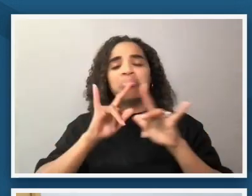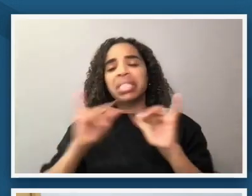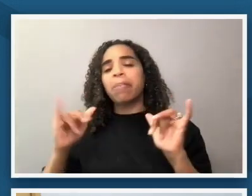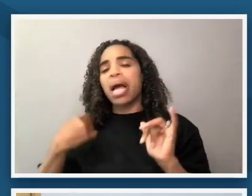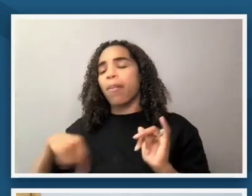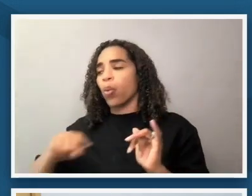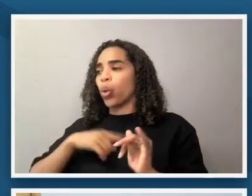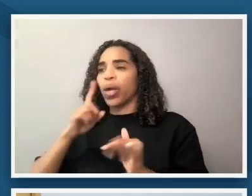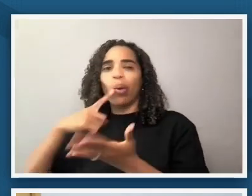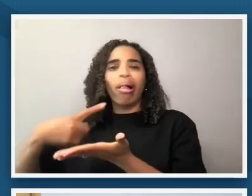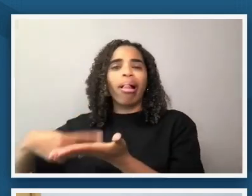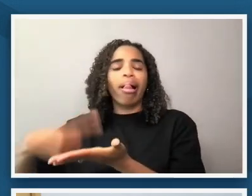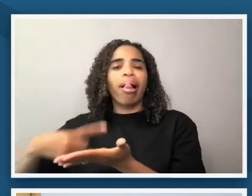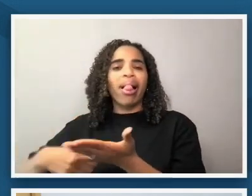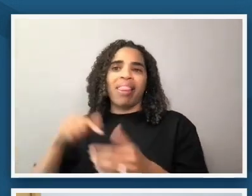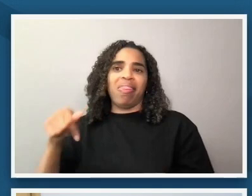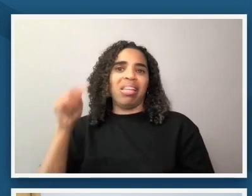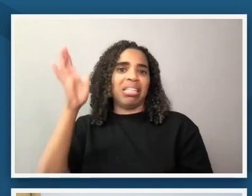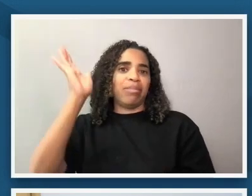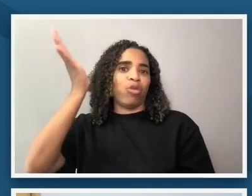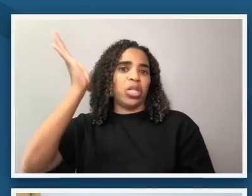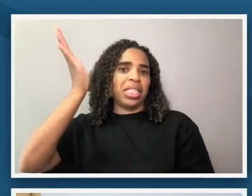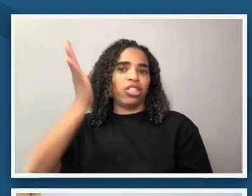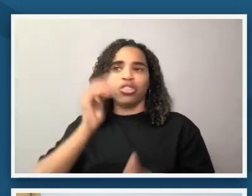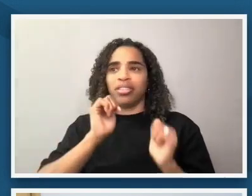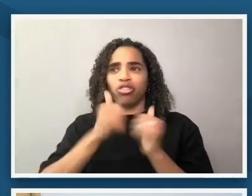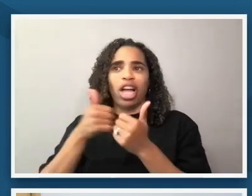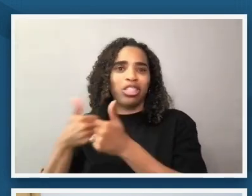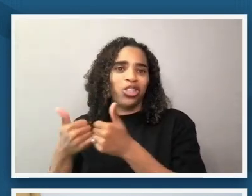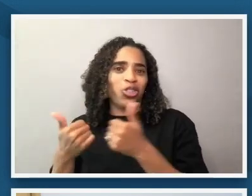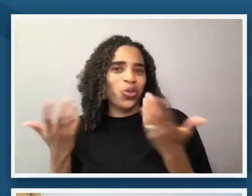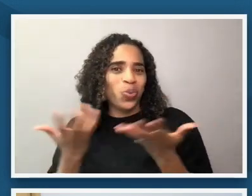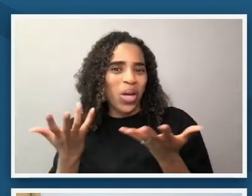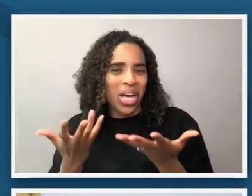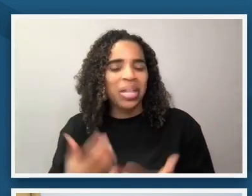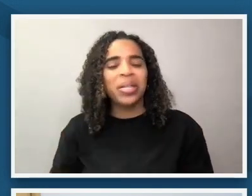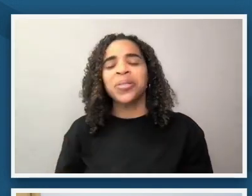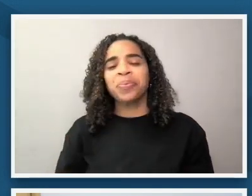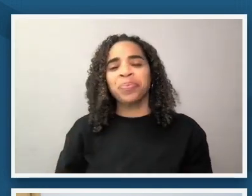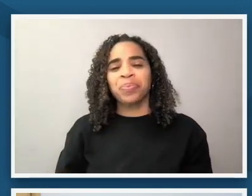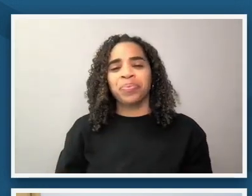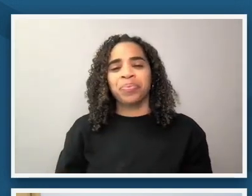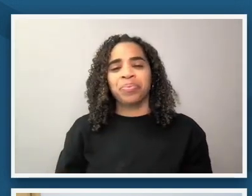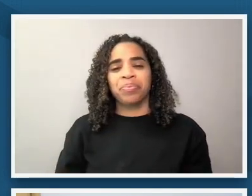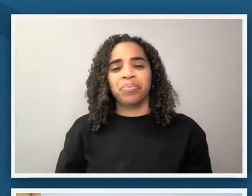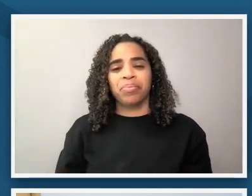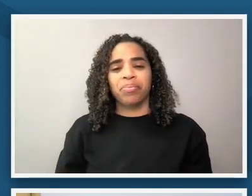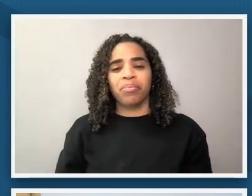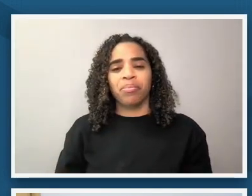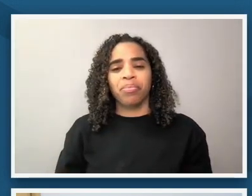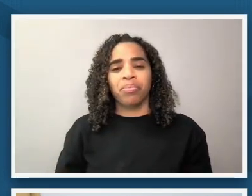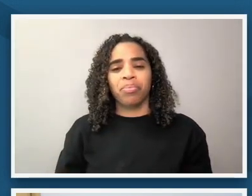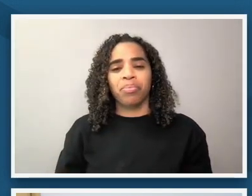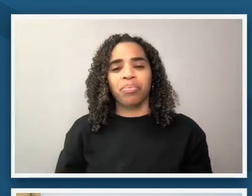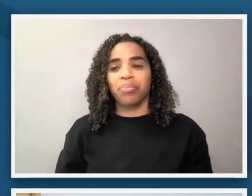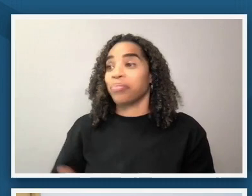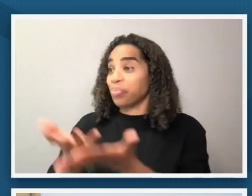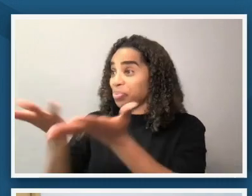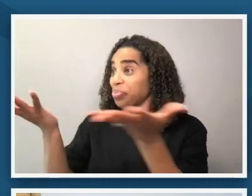presentation was you know where our challenges were in putting together this presentation so